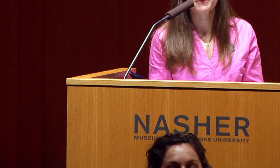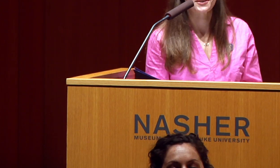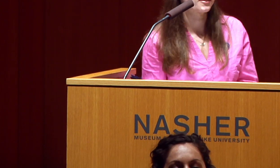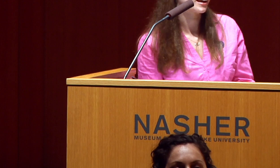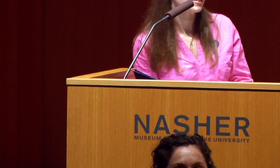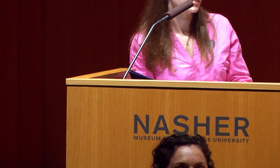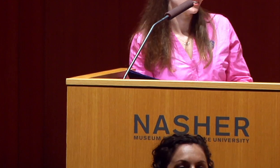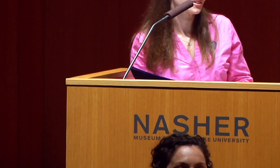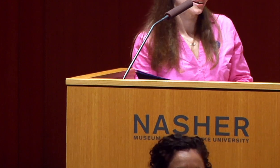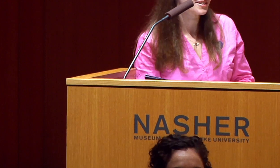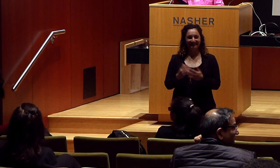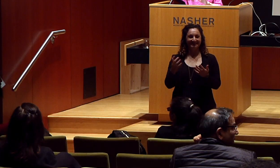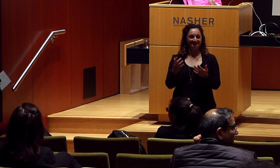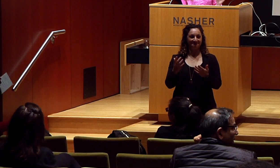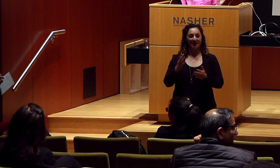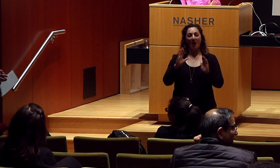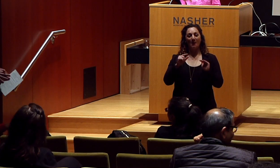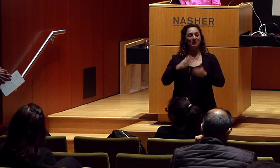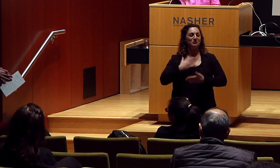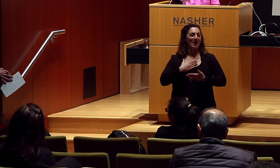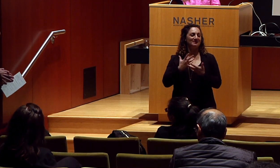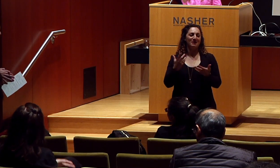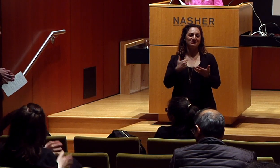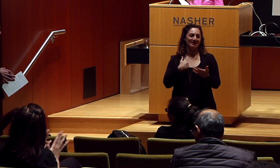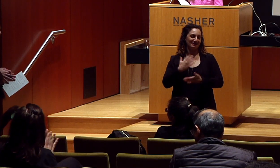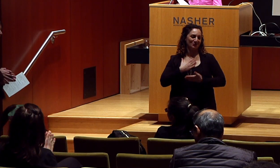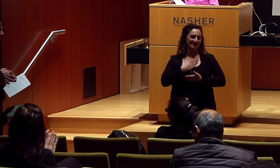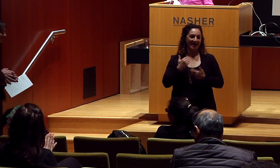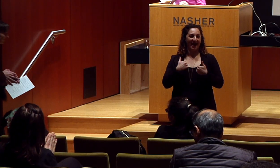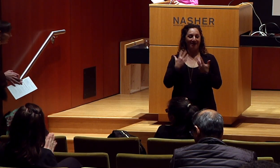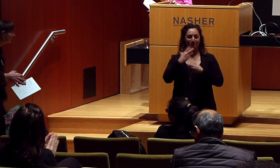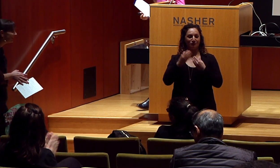So, thank you students, so much.